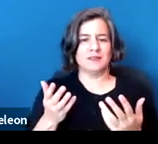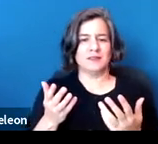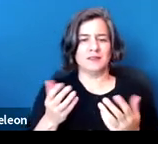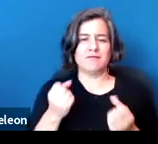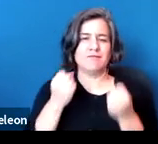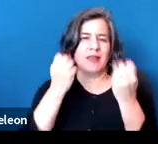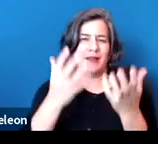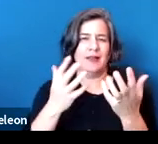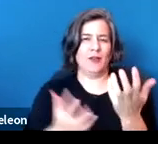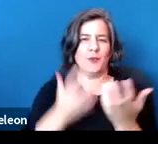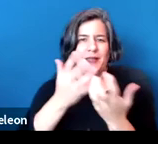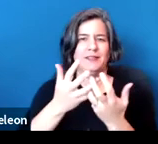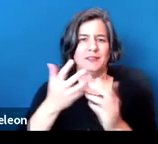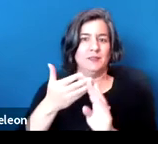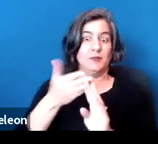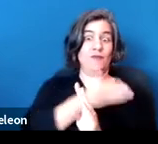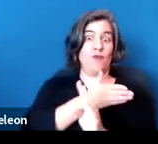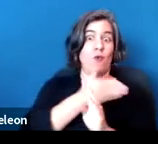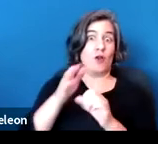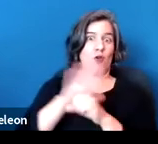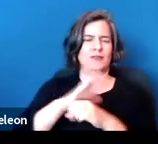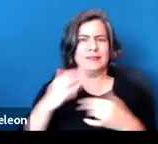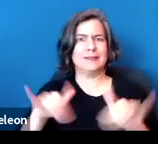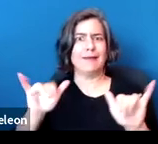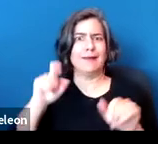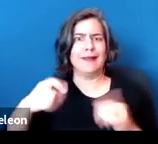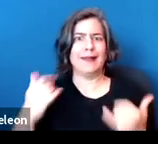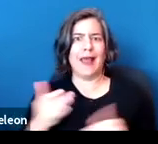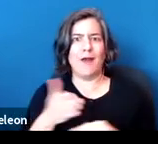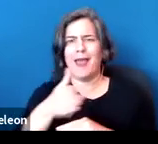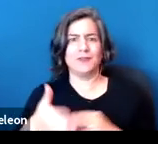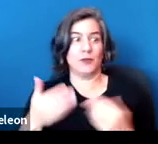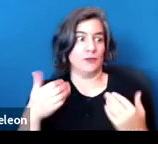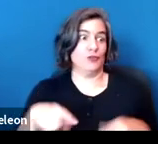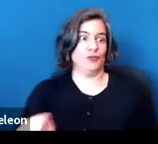that were needed before are still needed now, and so this slide really lists some of those.